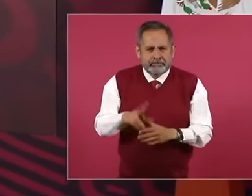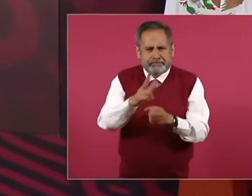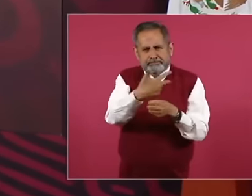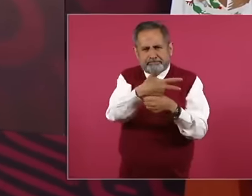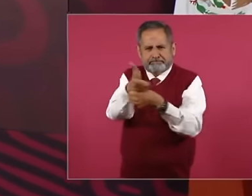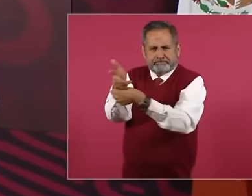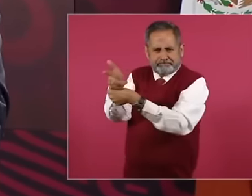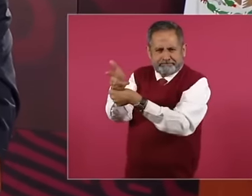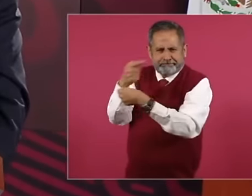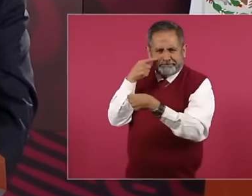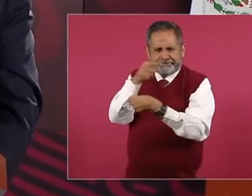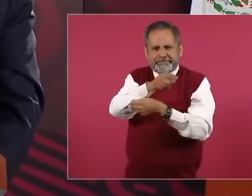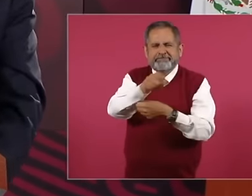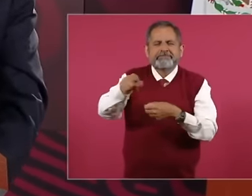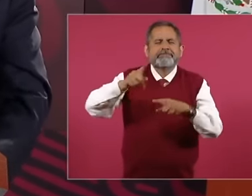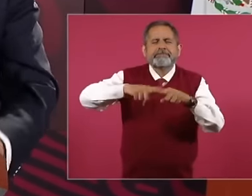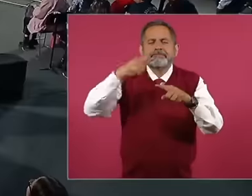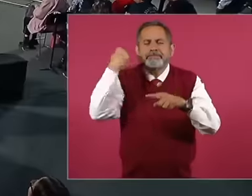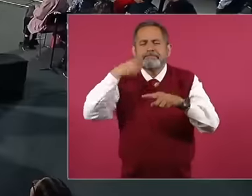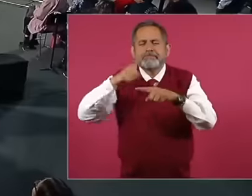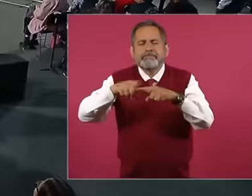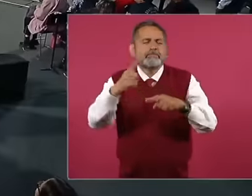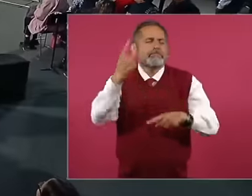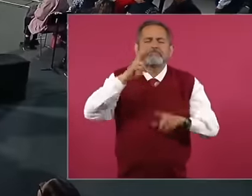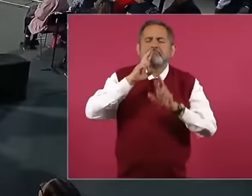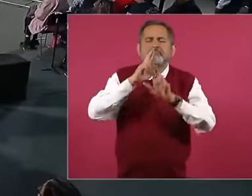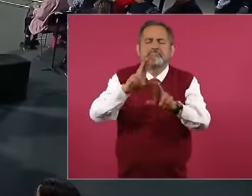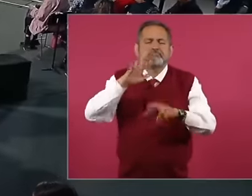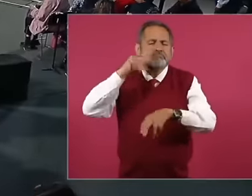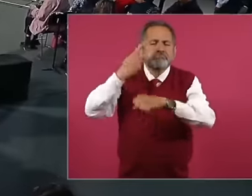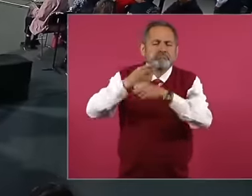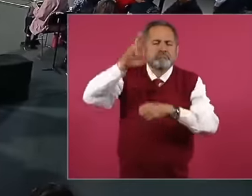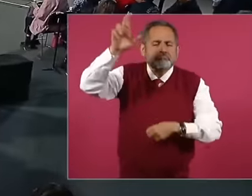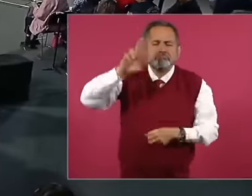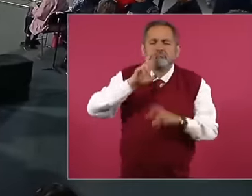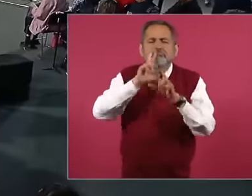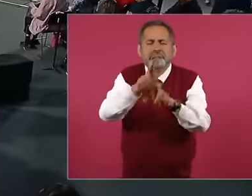so that a fellow volunteer volunteer What was it that happened